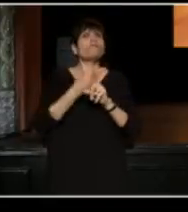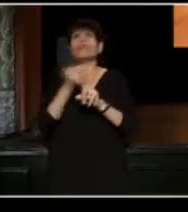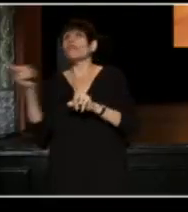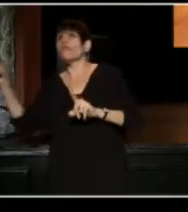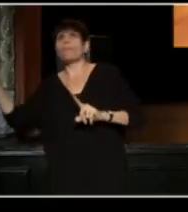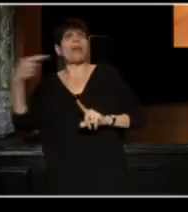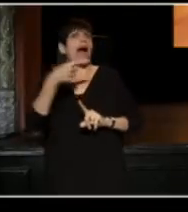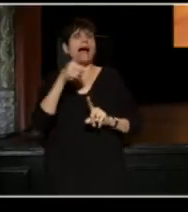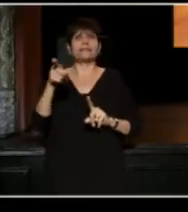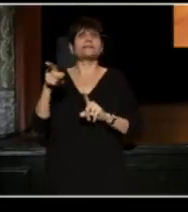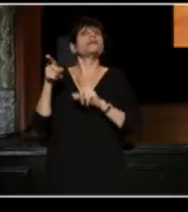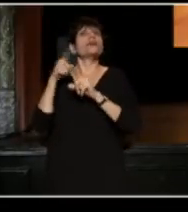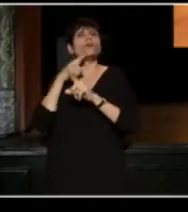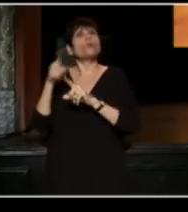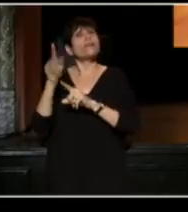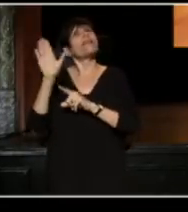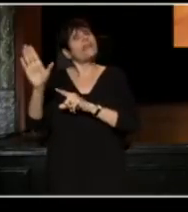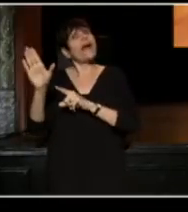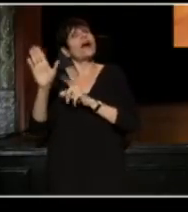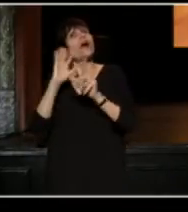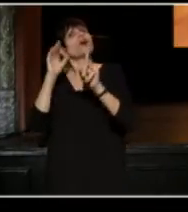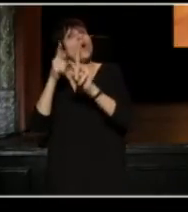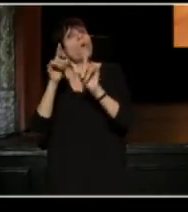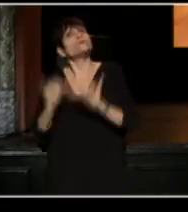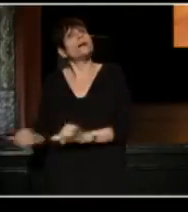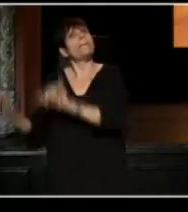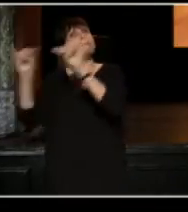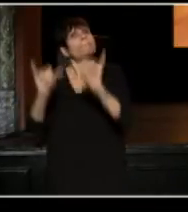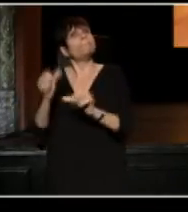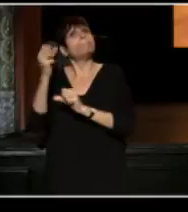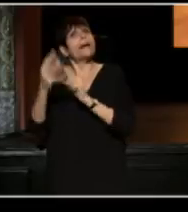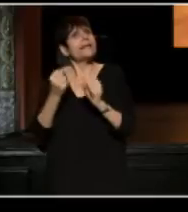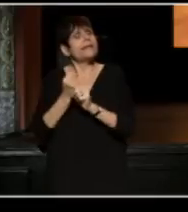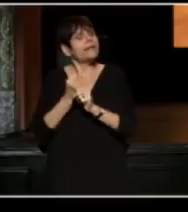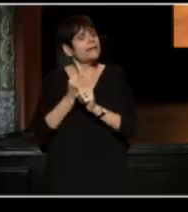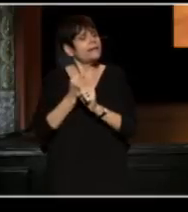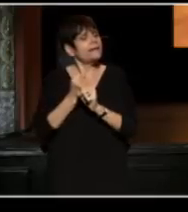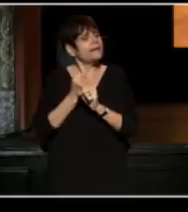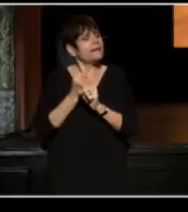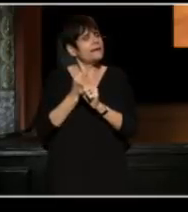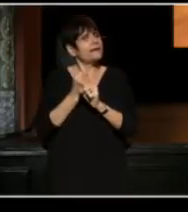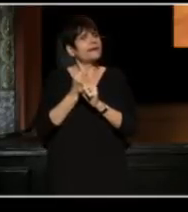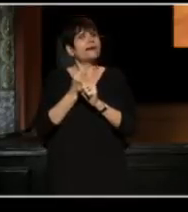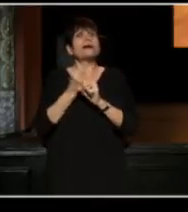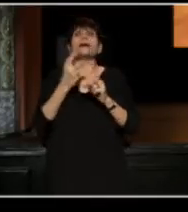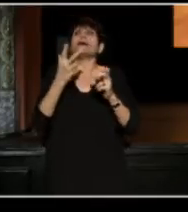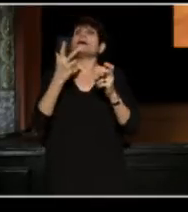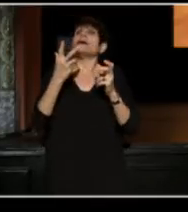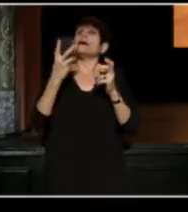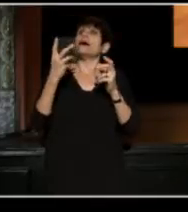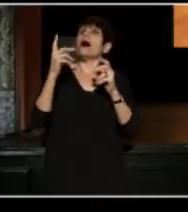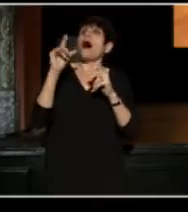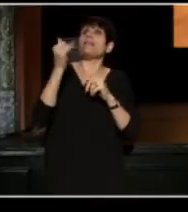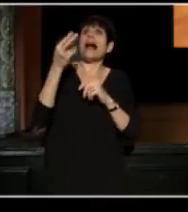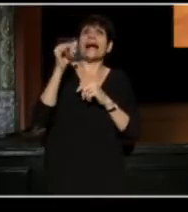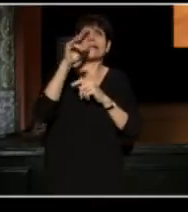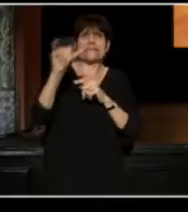He's done some, in our city, initiatives over the years, for example, in the tenth season, he introduced the Legacy Program, which invited back